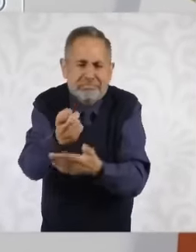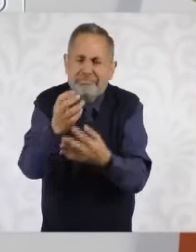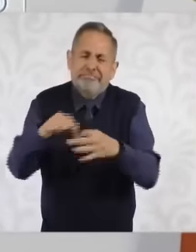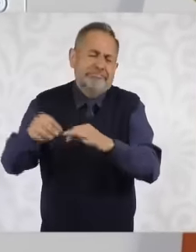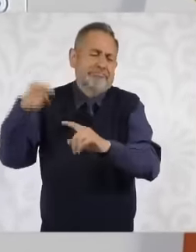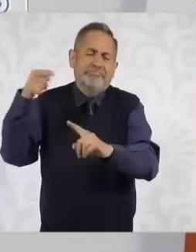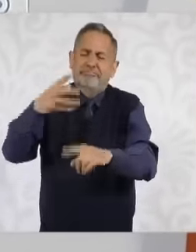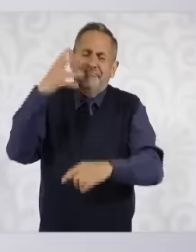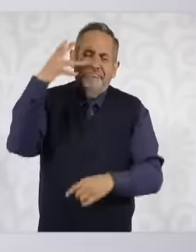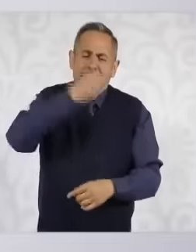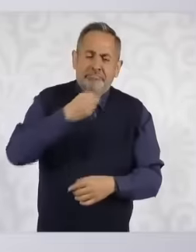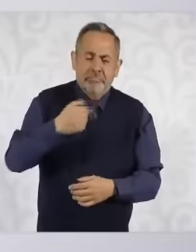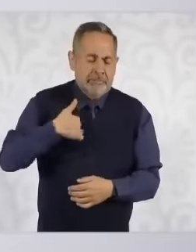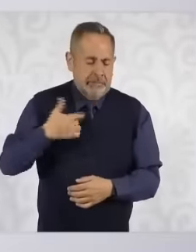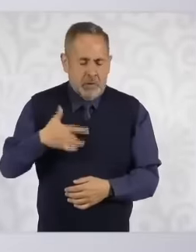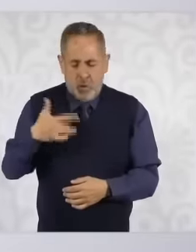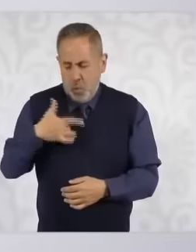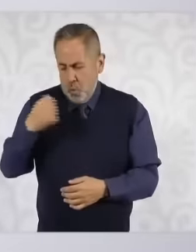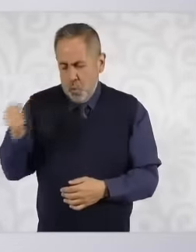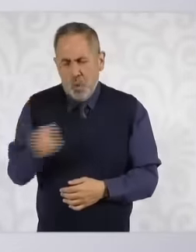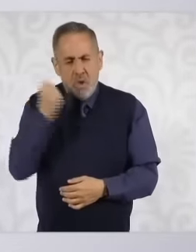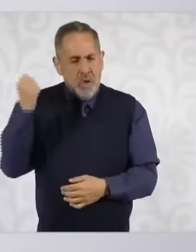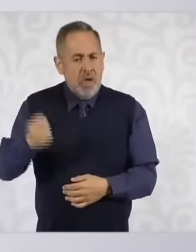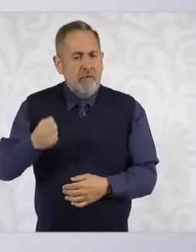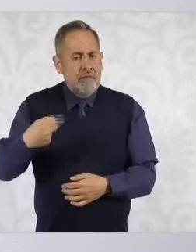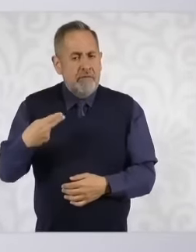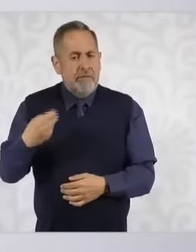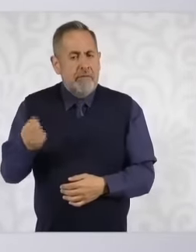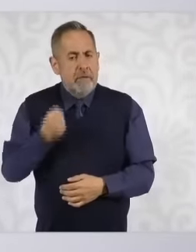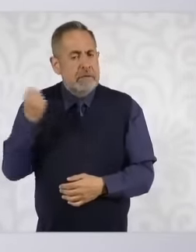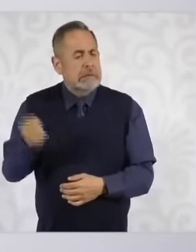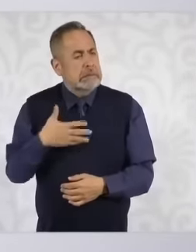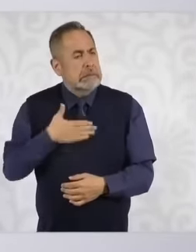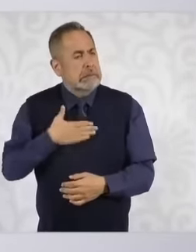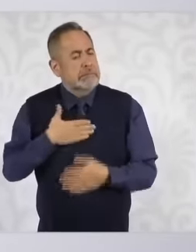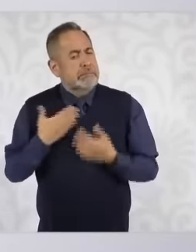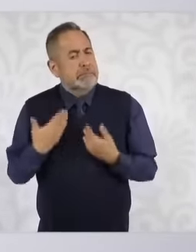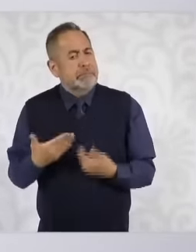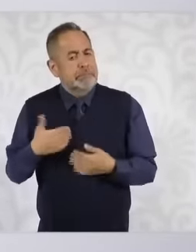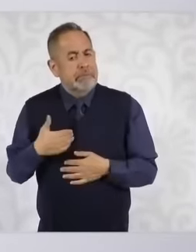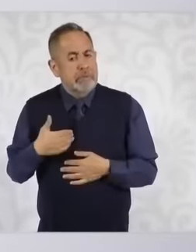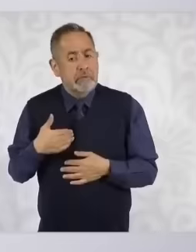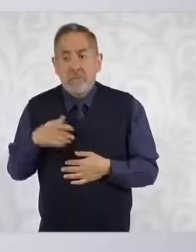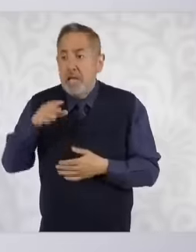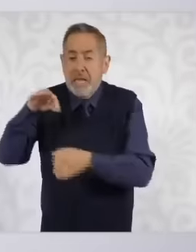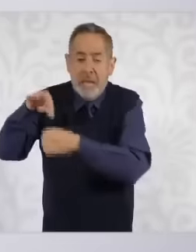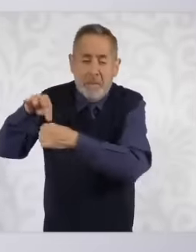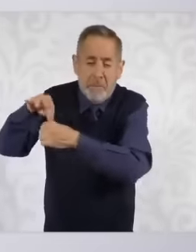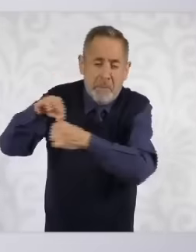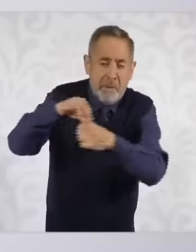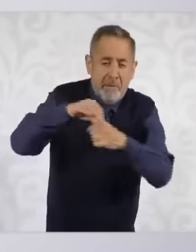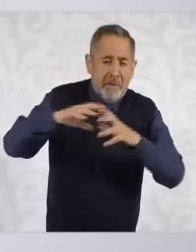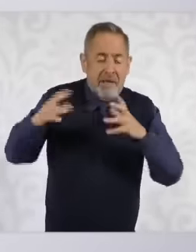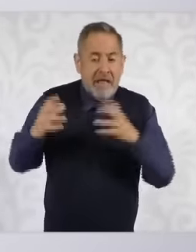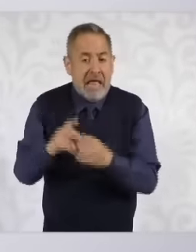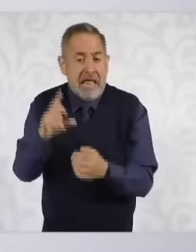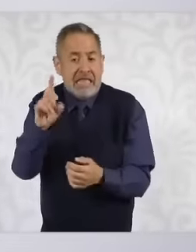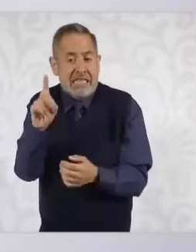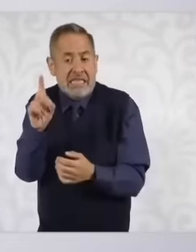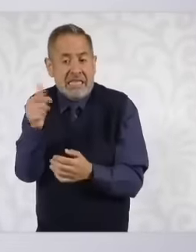and that's why I feel lucky. But in addition, 36 million Mexicans elected me and I have to